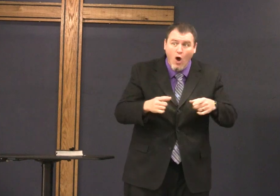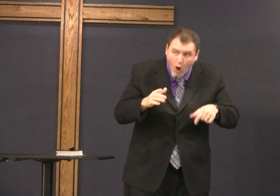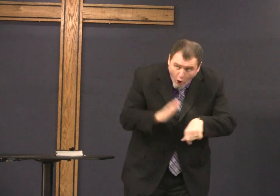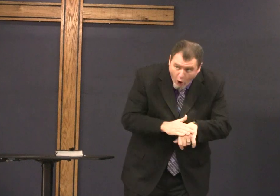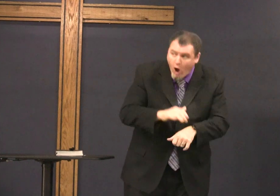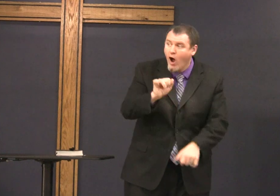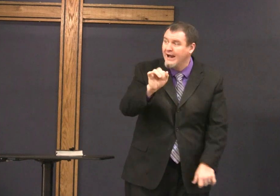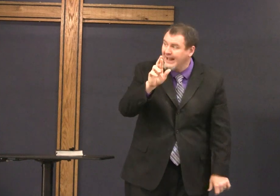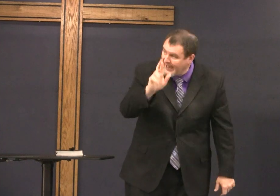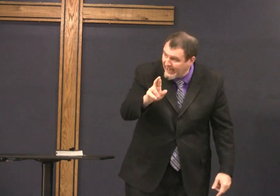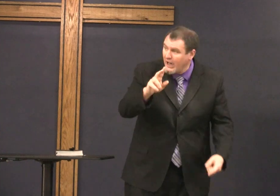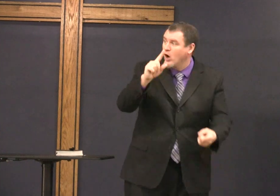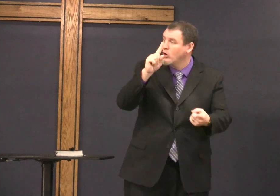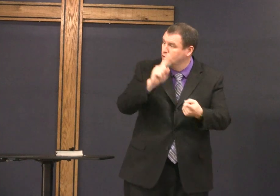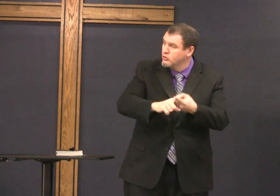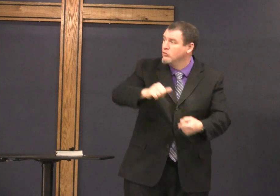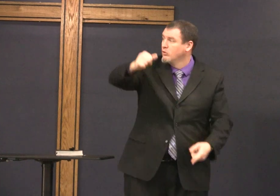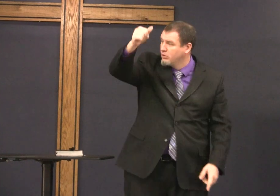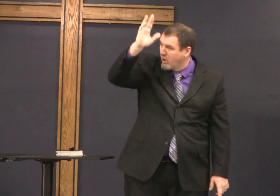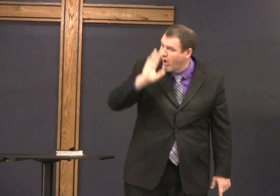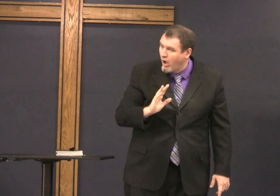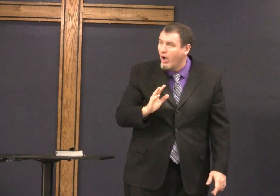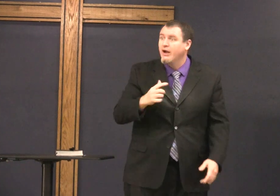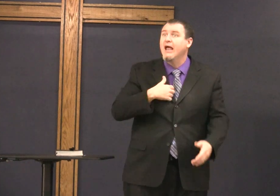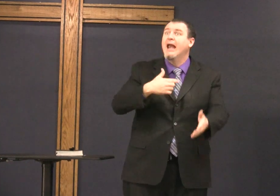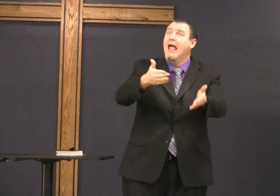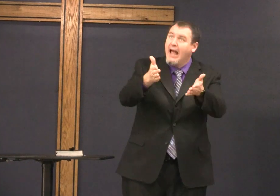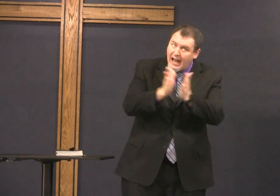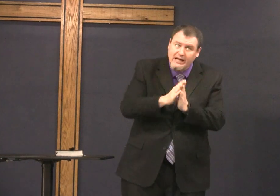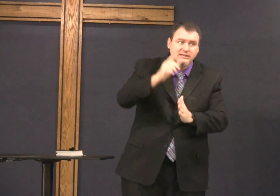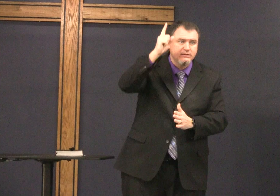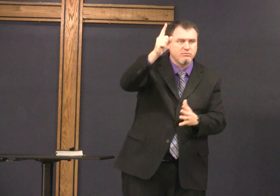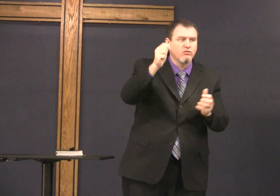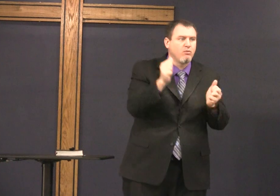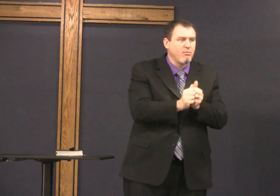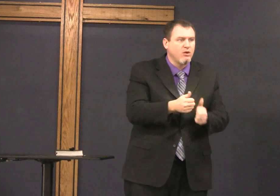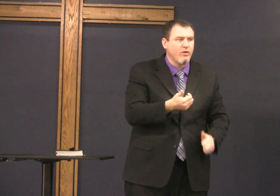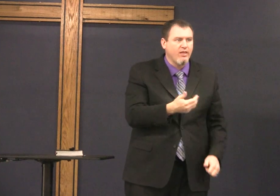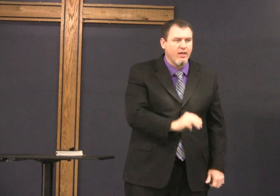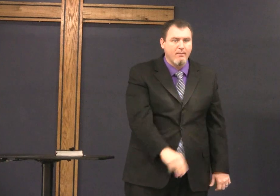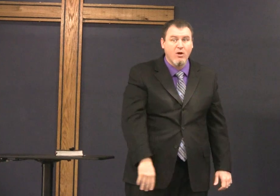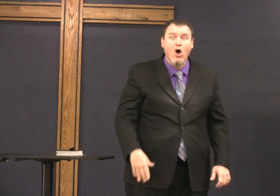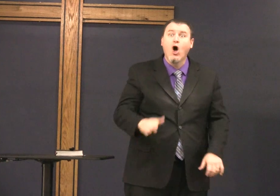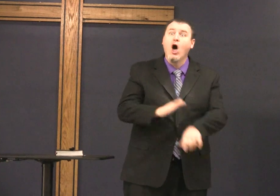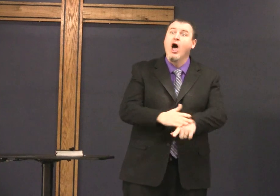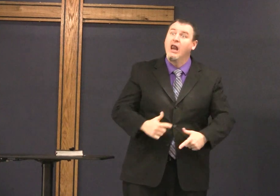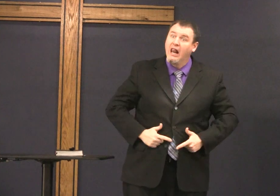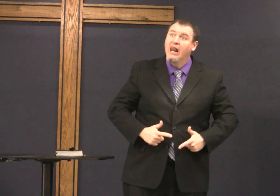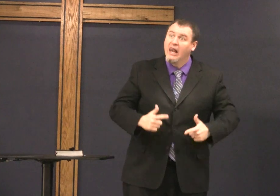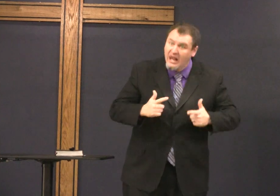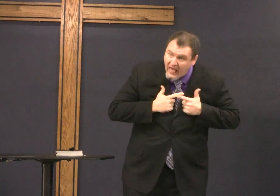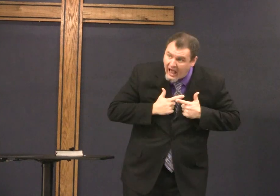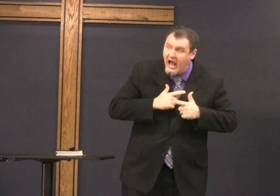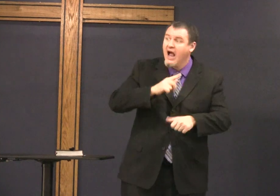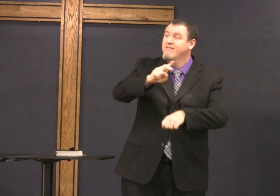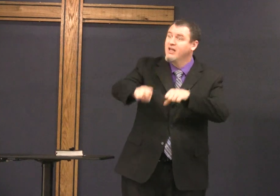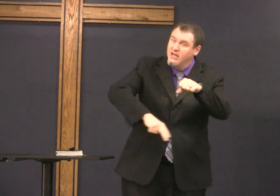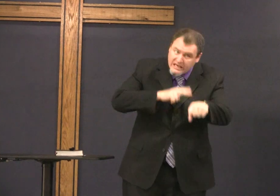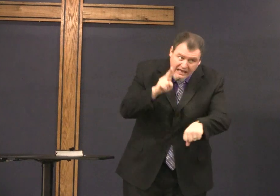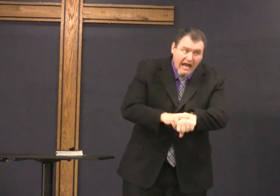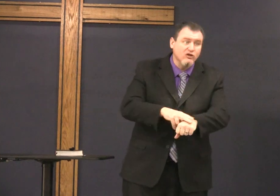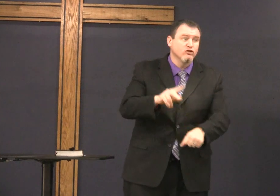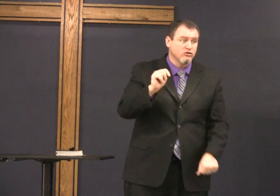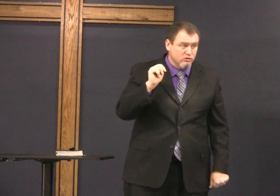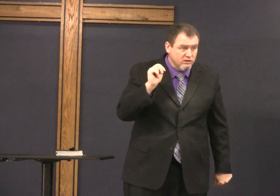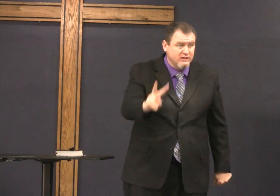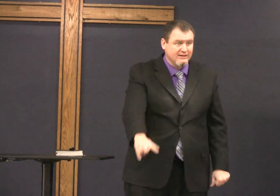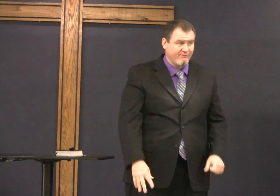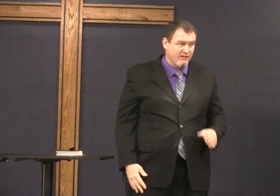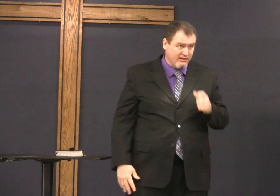prey on on air to God and ask him on live National Television